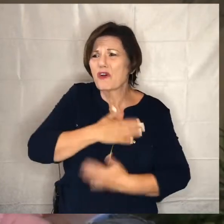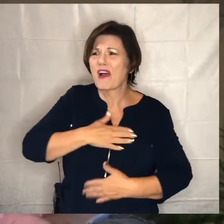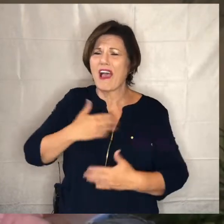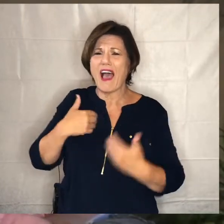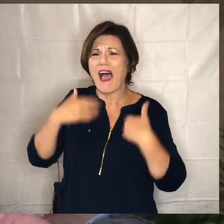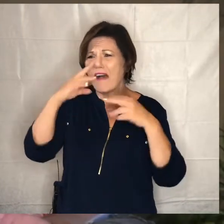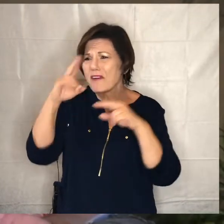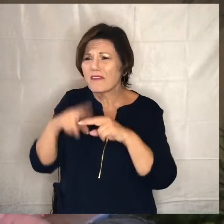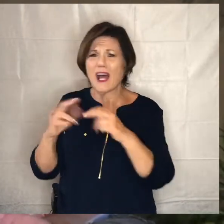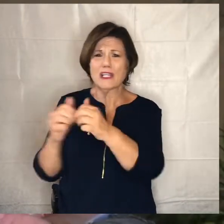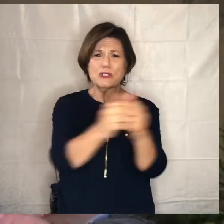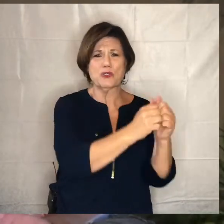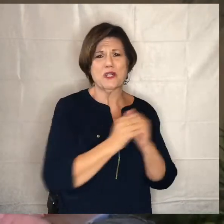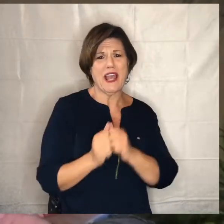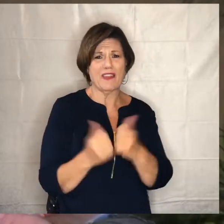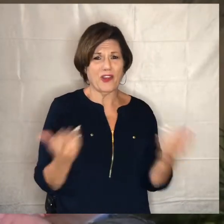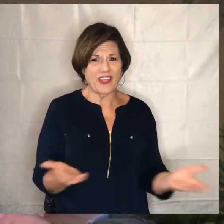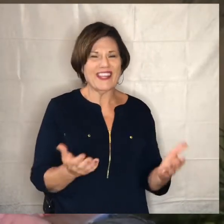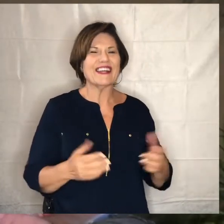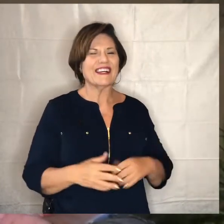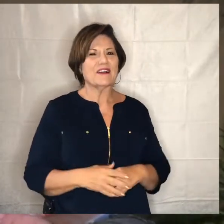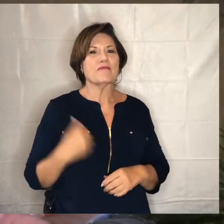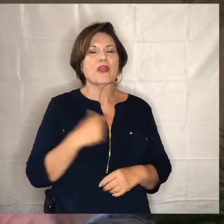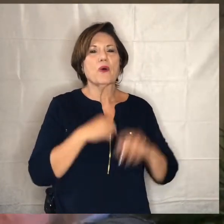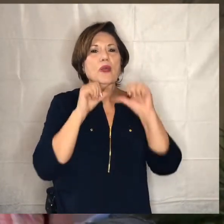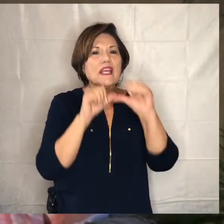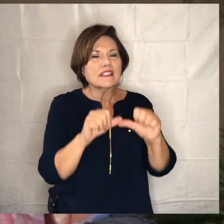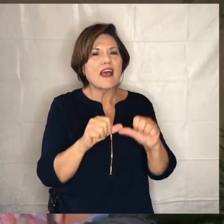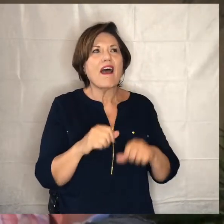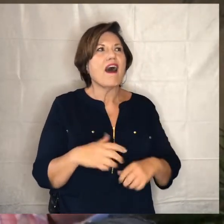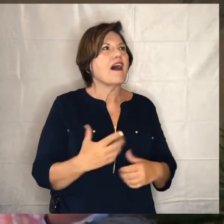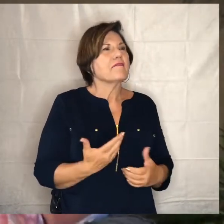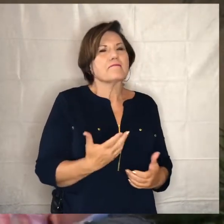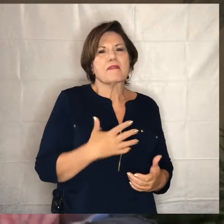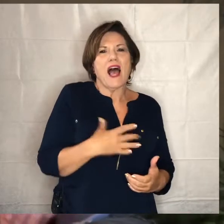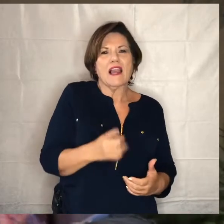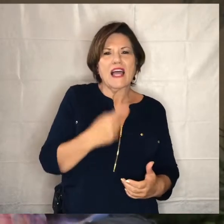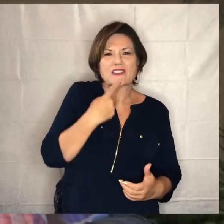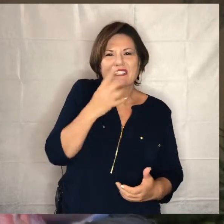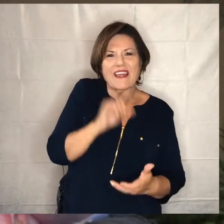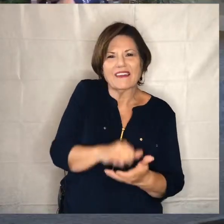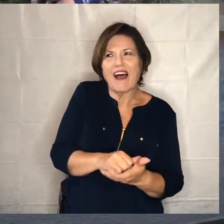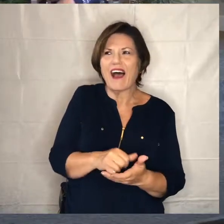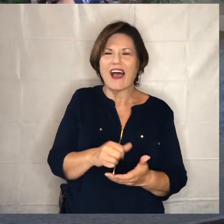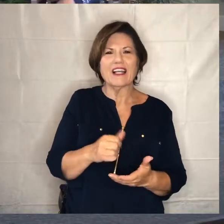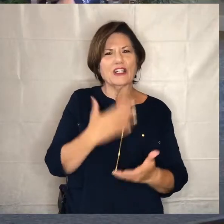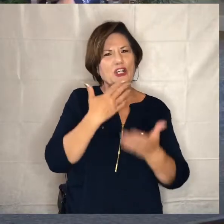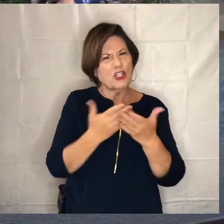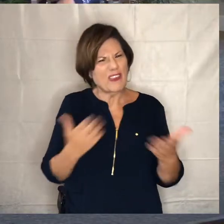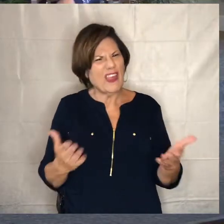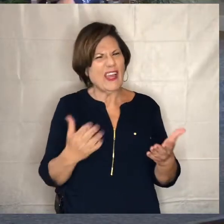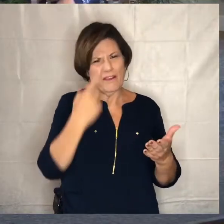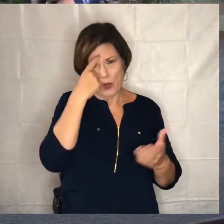and being together so as we continue i just i just wanted to say that i just thought you know like it's a good thing to know